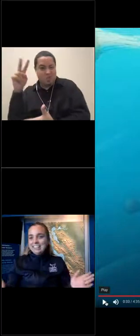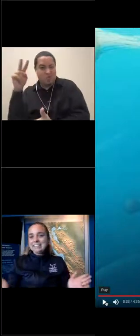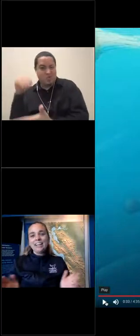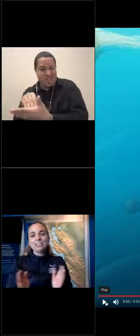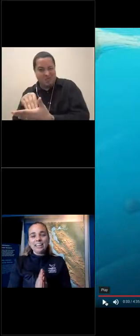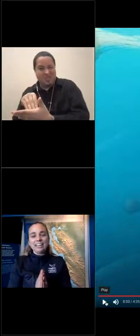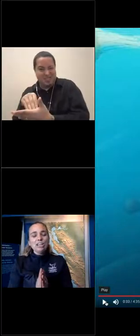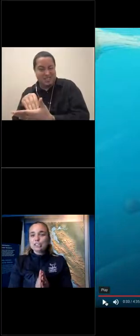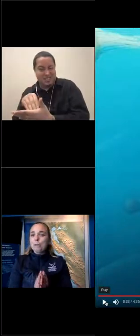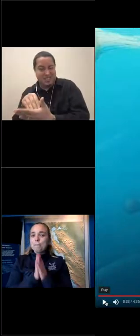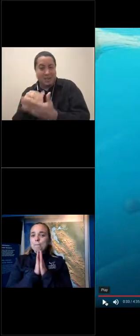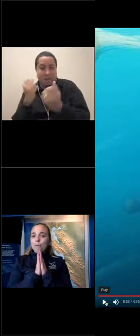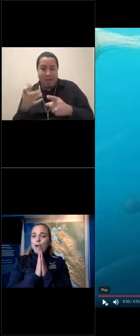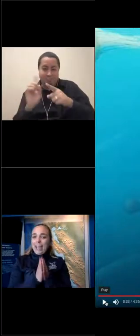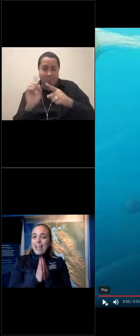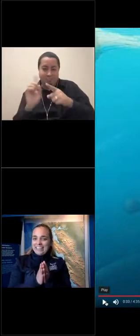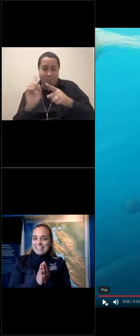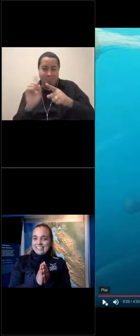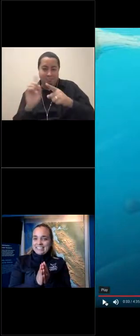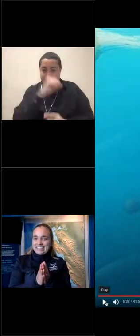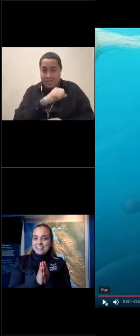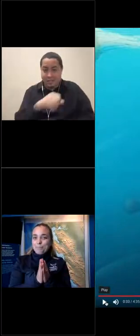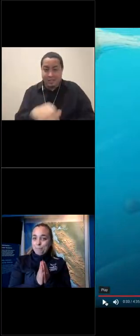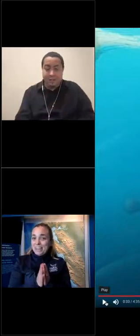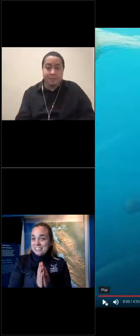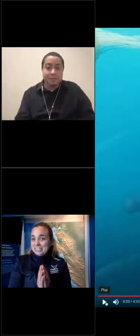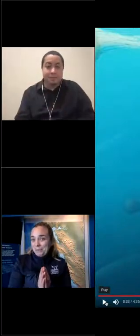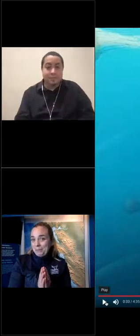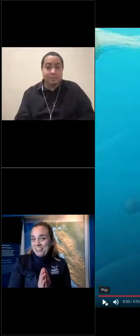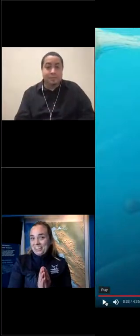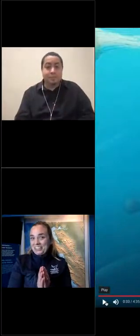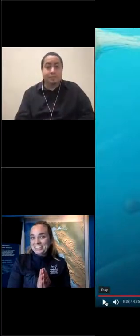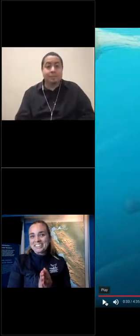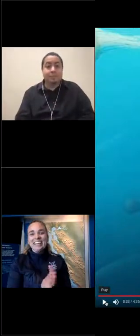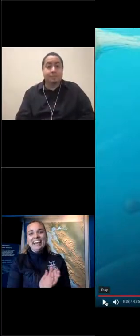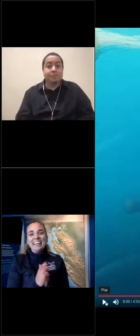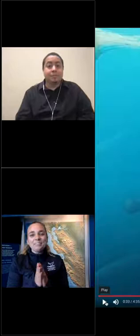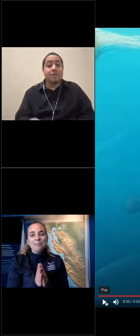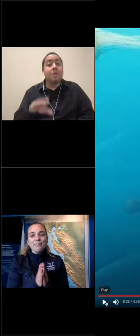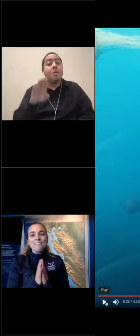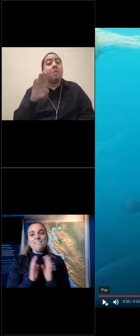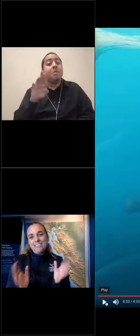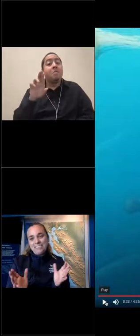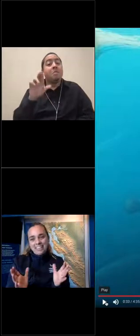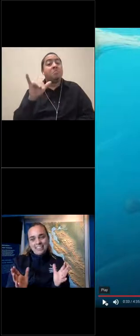Jett says 150. - So Bryce, Bryce is pretty close. It's about 50.